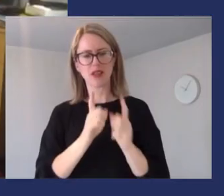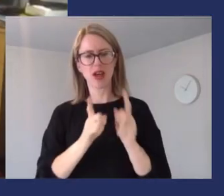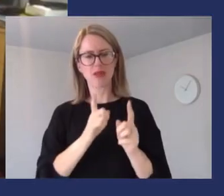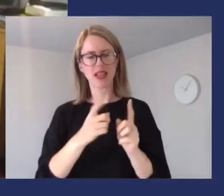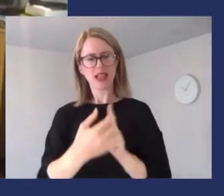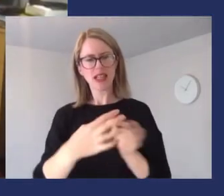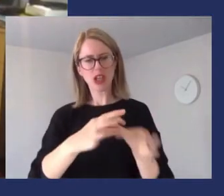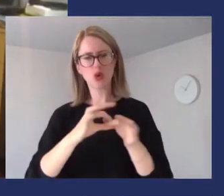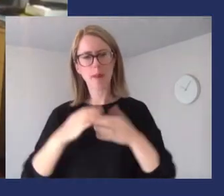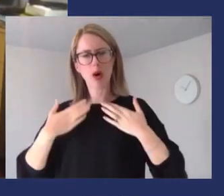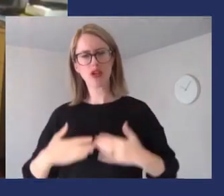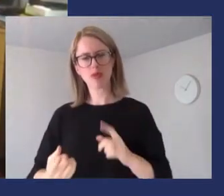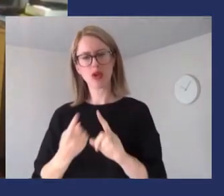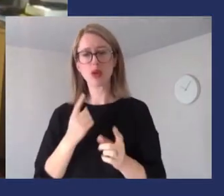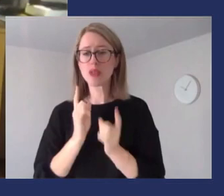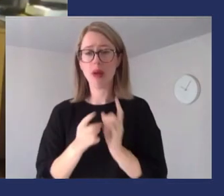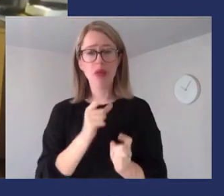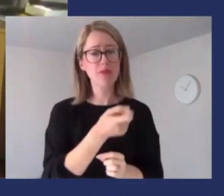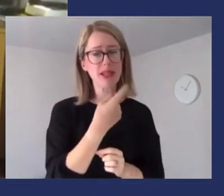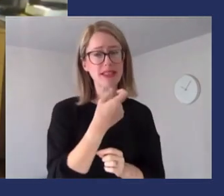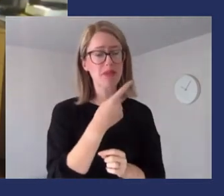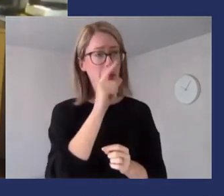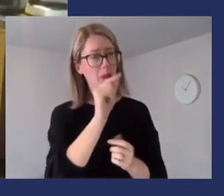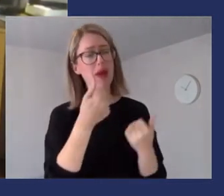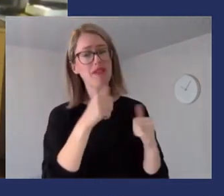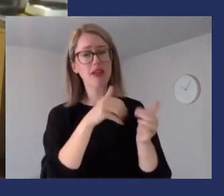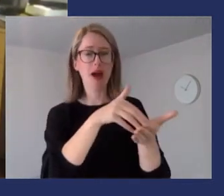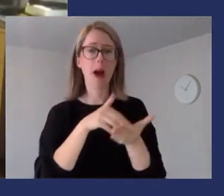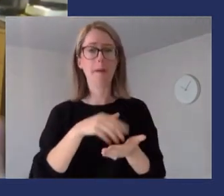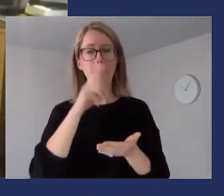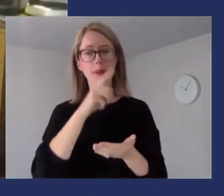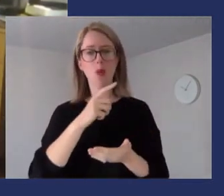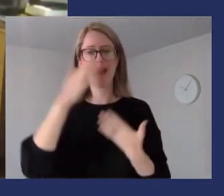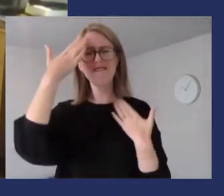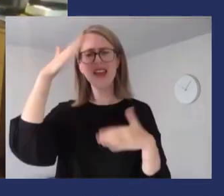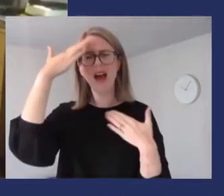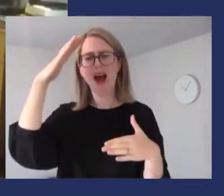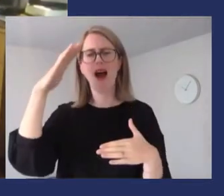So it may well be that some of these medicines are actually quite effective at helping people with fevers and various things like that.